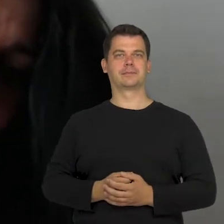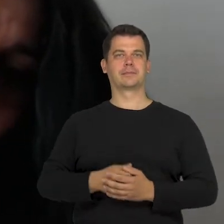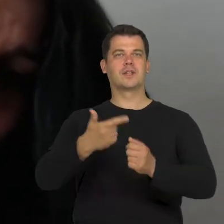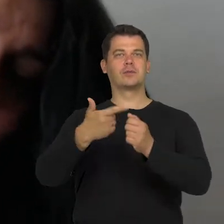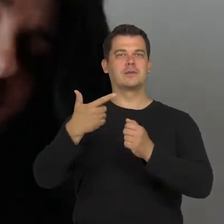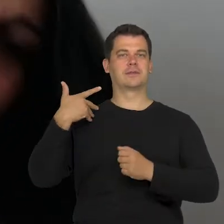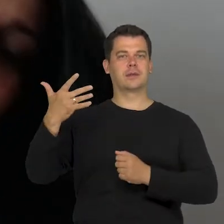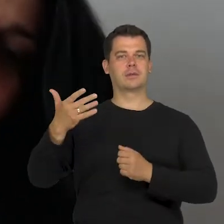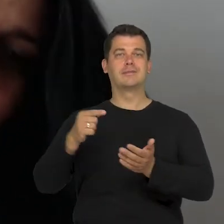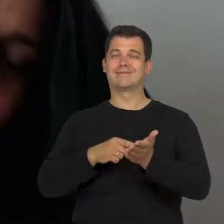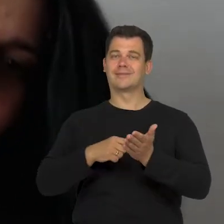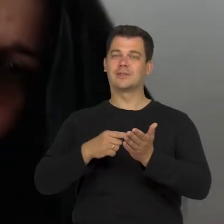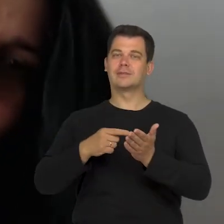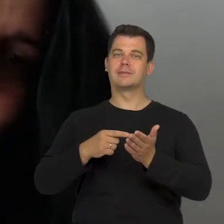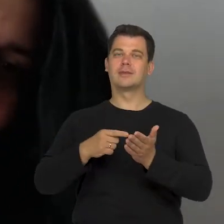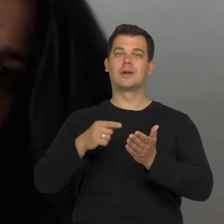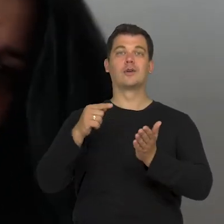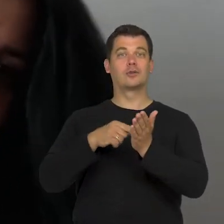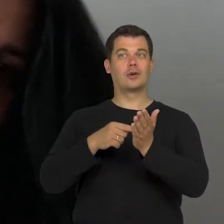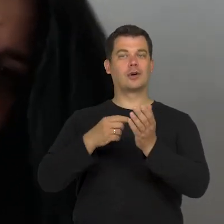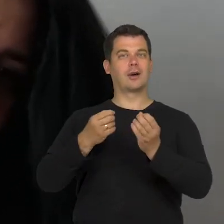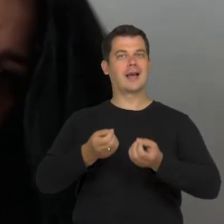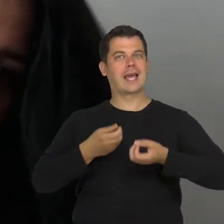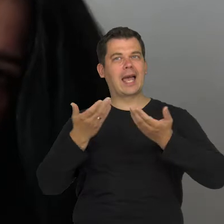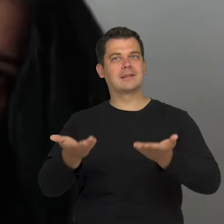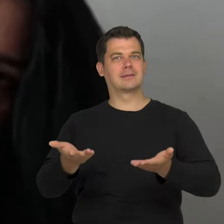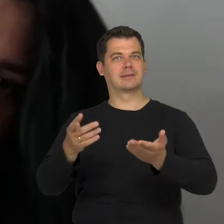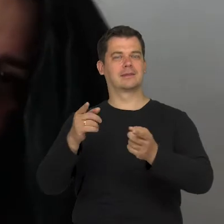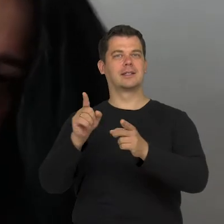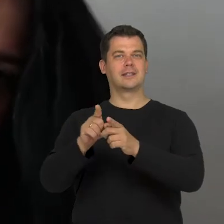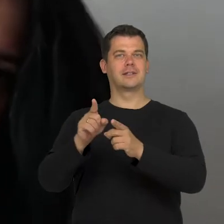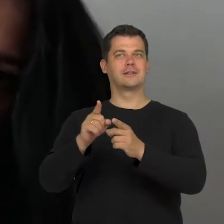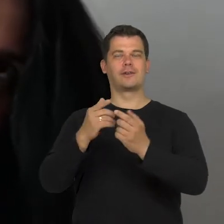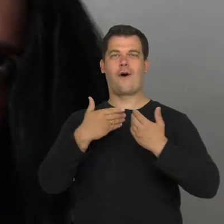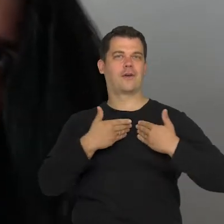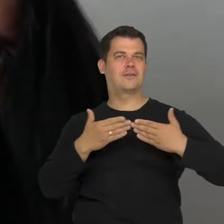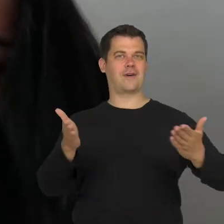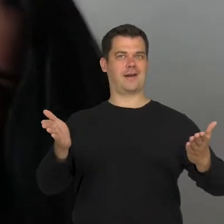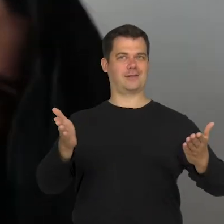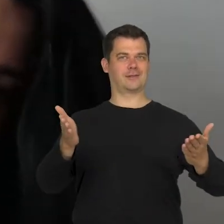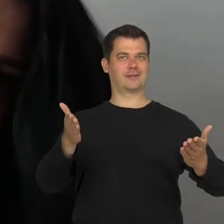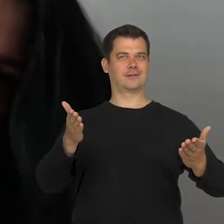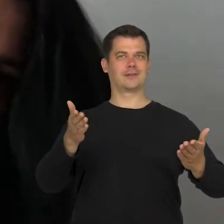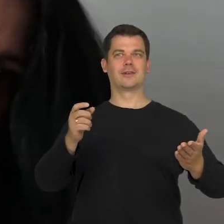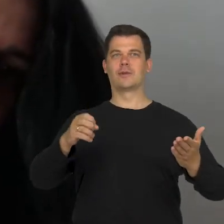So a gesture like that opening of the space for us